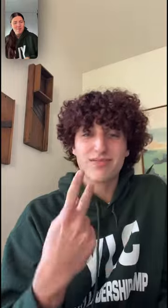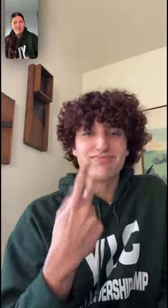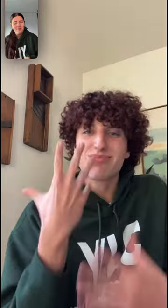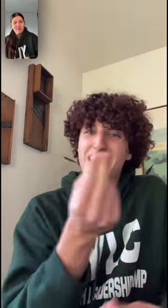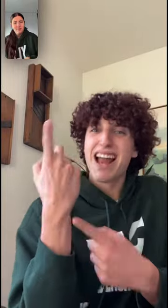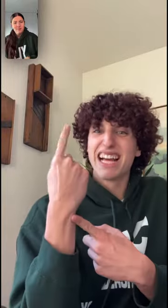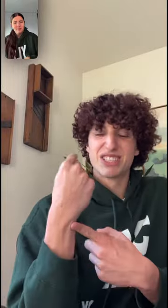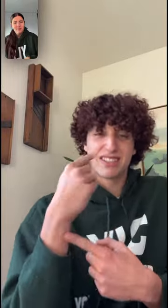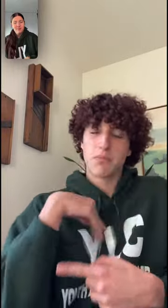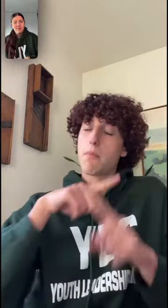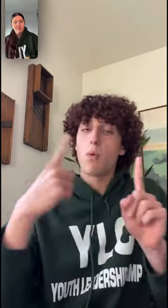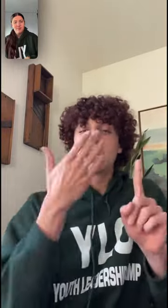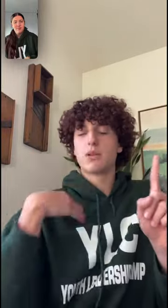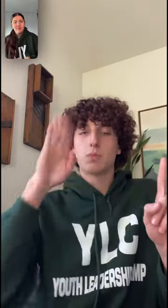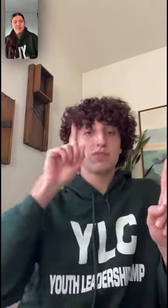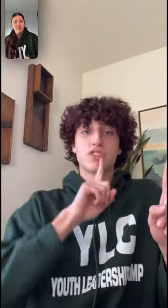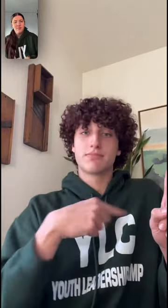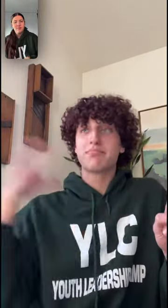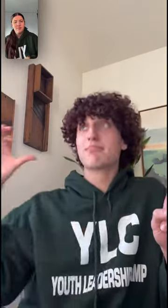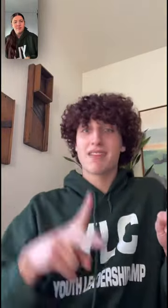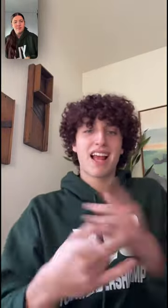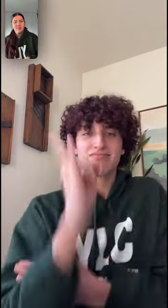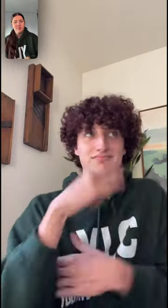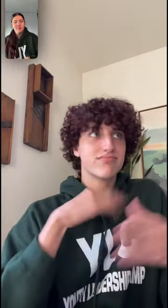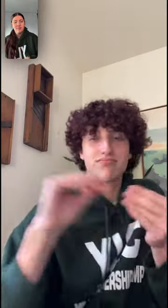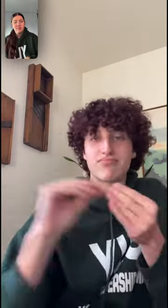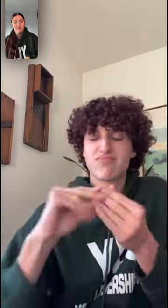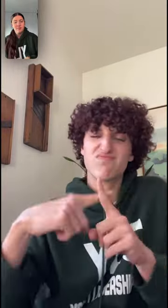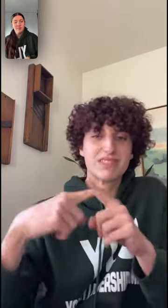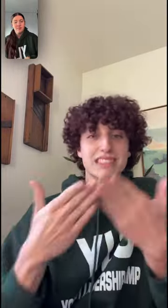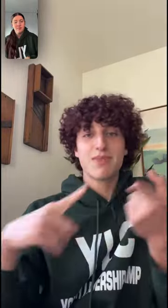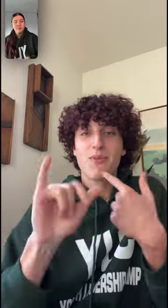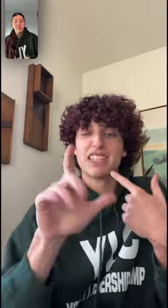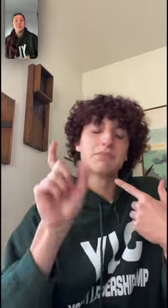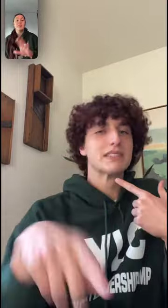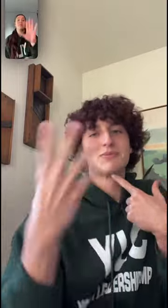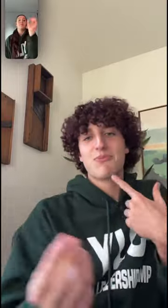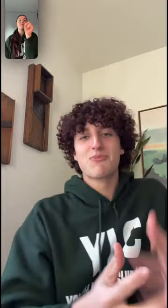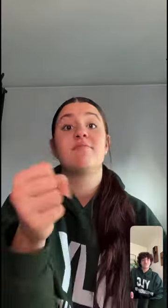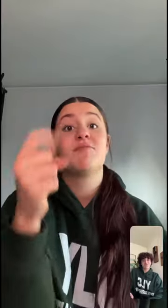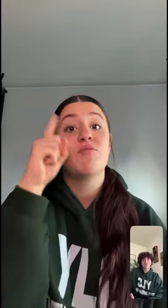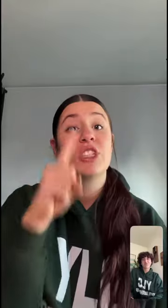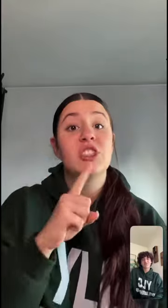Ever since we went last year, I’ve been telling others positive things about YLC, and they should apply to go! Yeah, for sure!